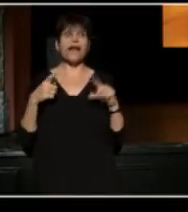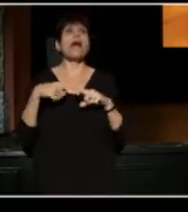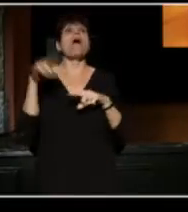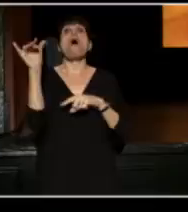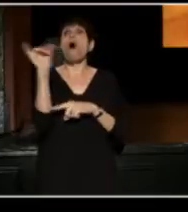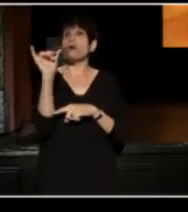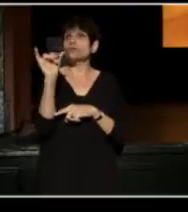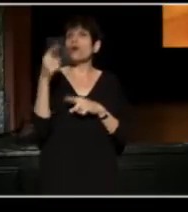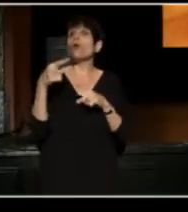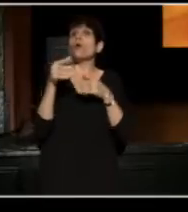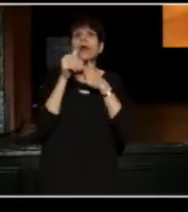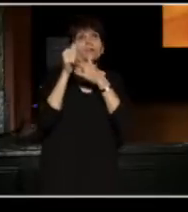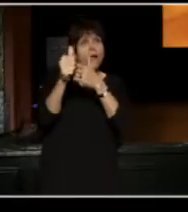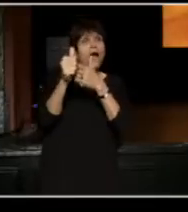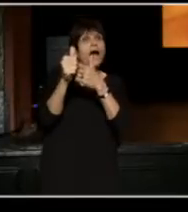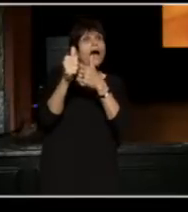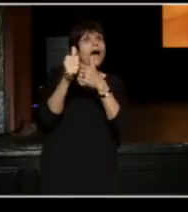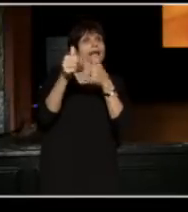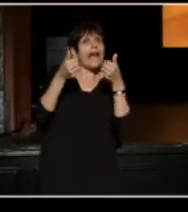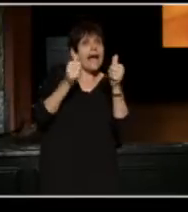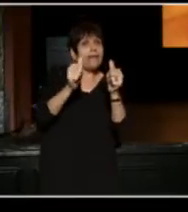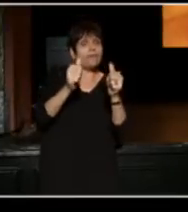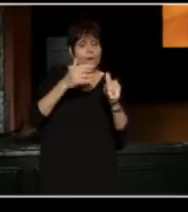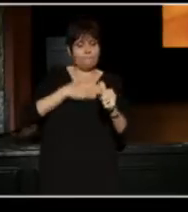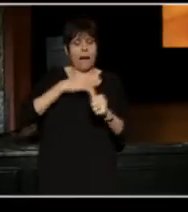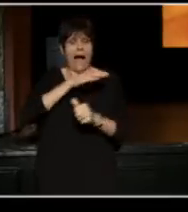He also led the effort along with my Councilman, Matt Zone